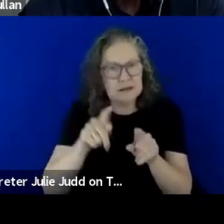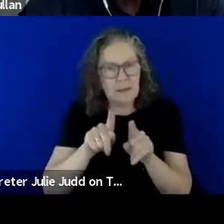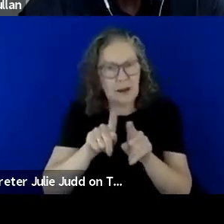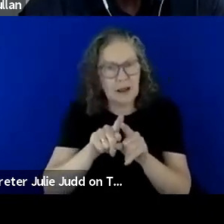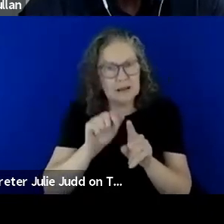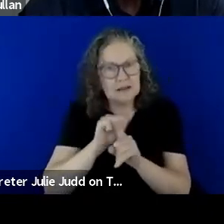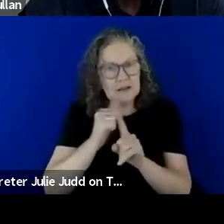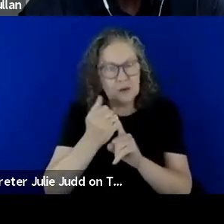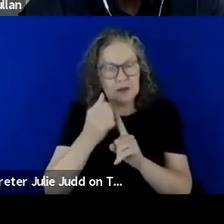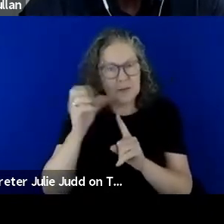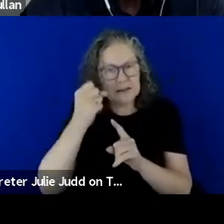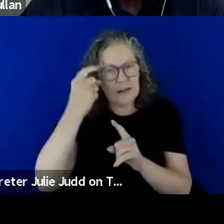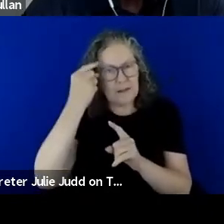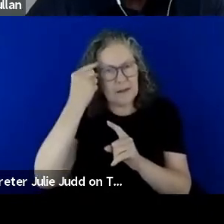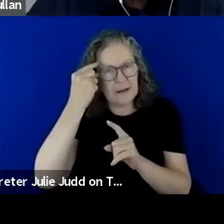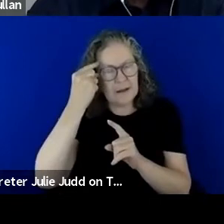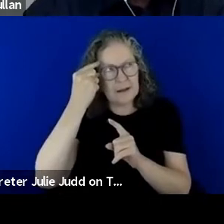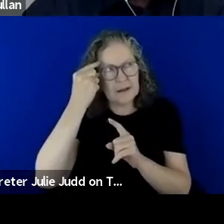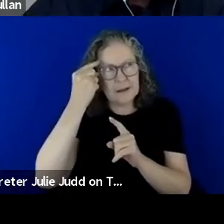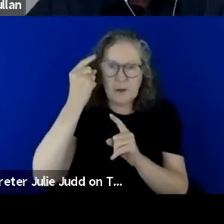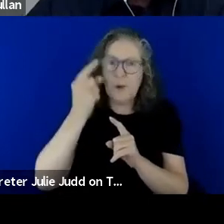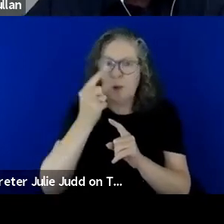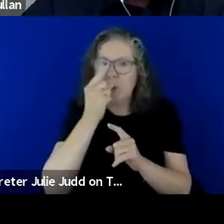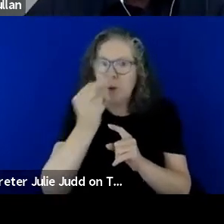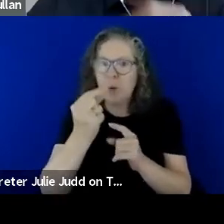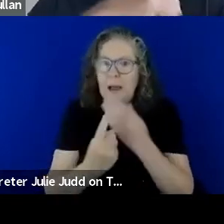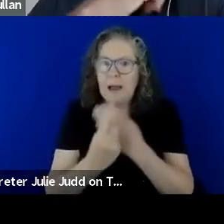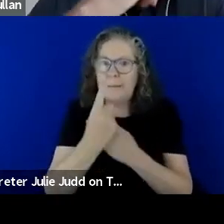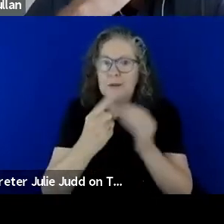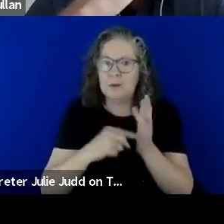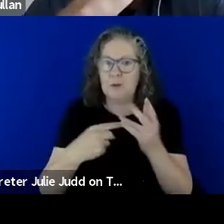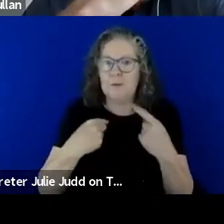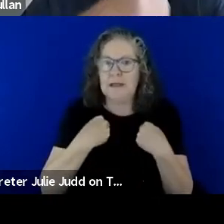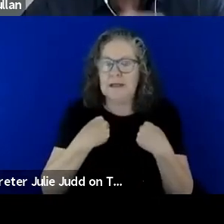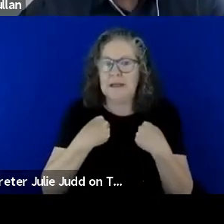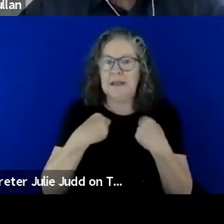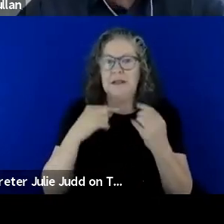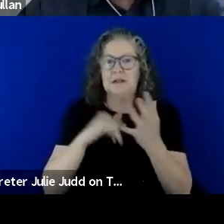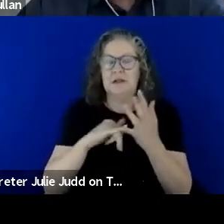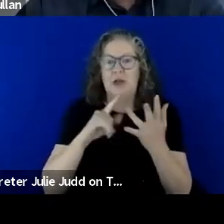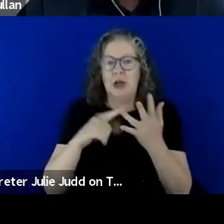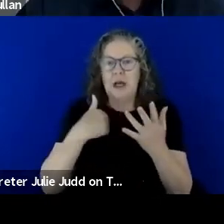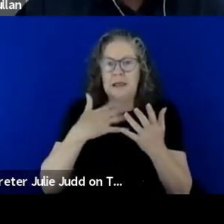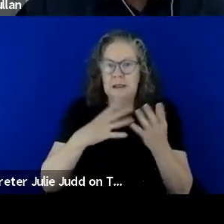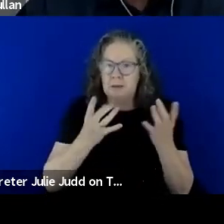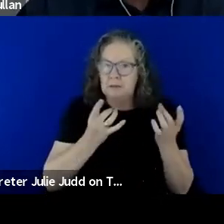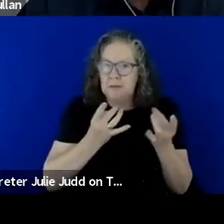need to think about, it could happen to me, so I need to put things in place where if I need